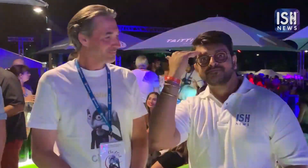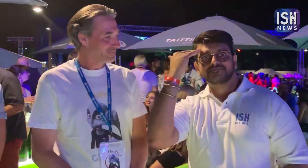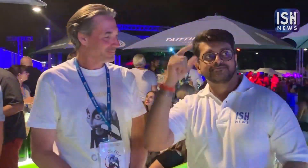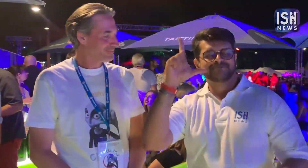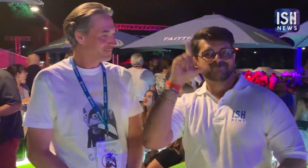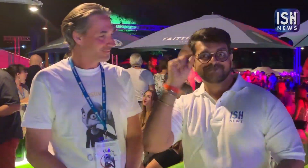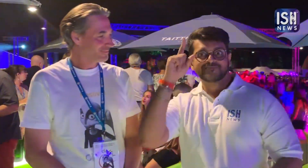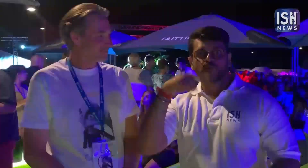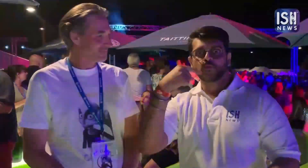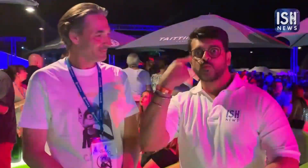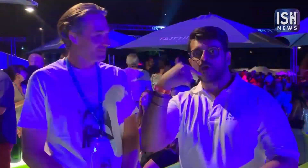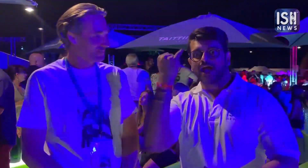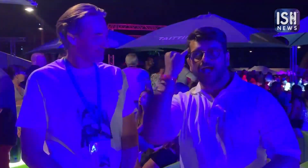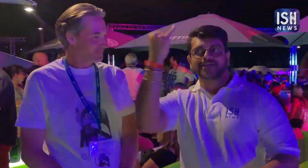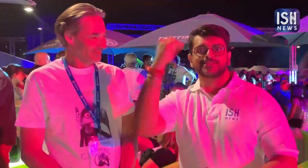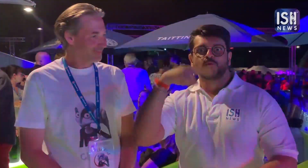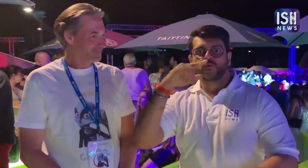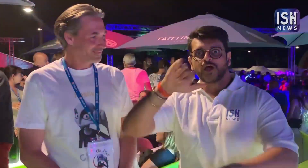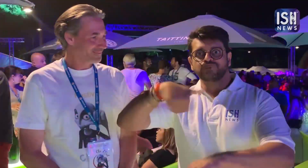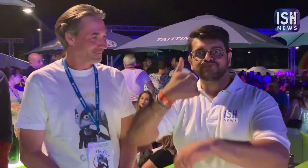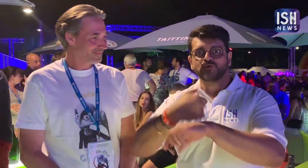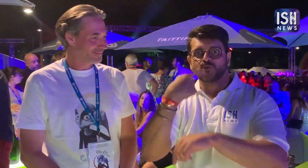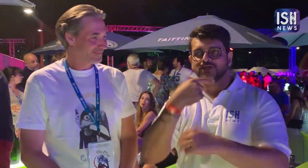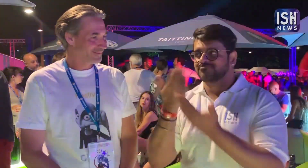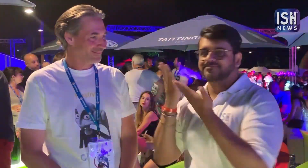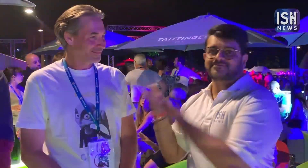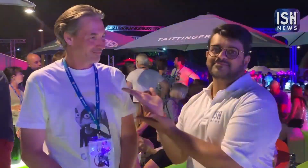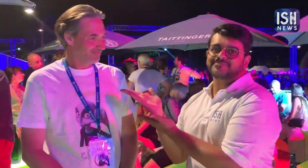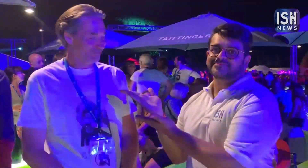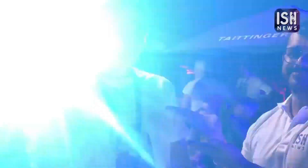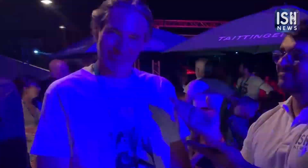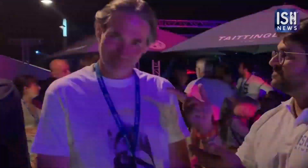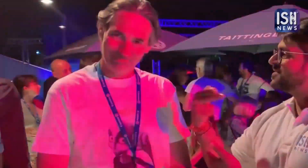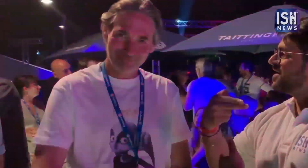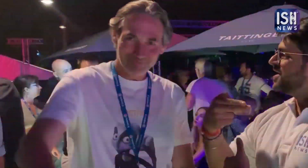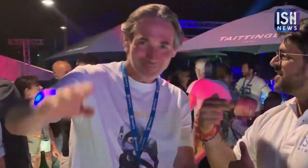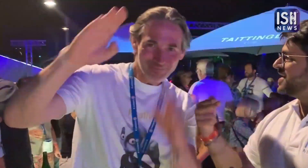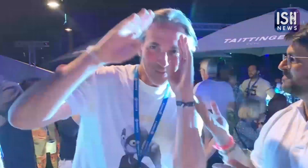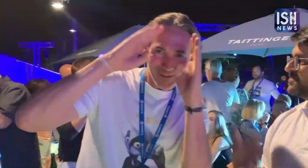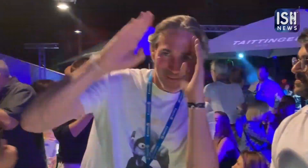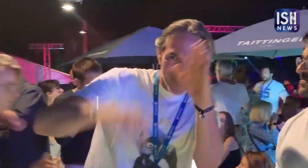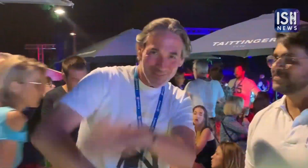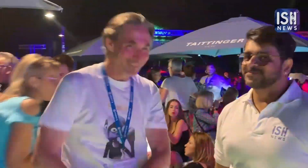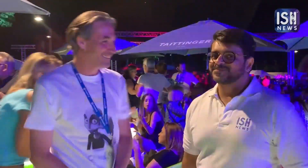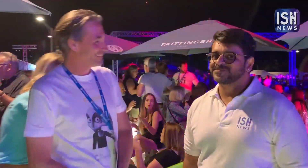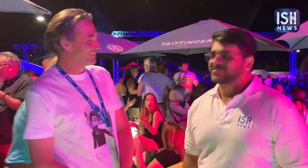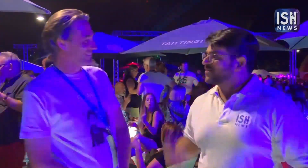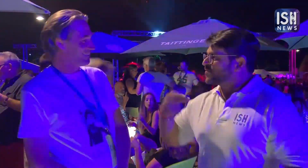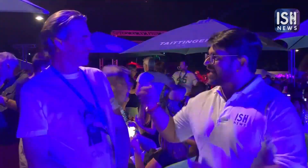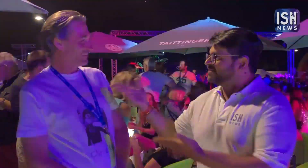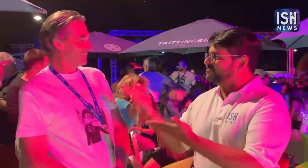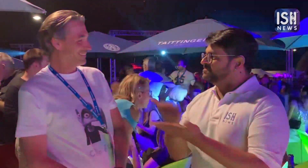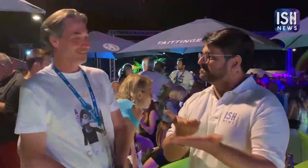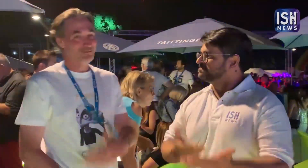Do you know who's idea it was to set up Clin d'Oeil? It was him! Hello! Hello! Hello! What is your name?